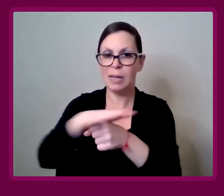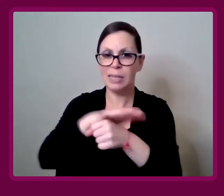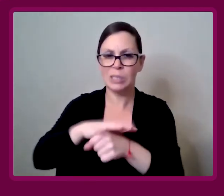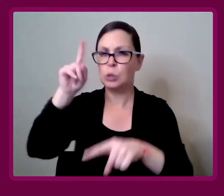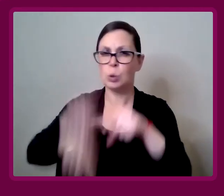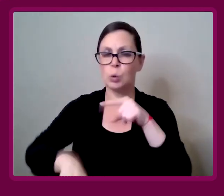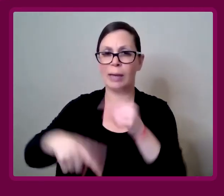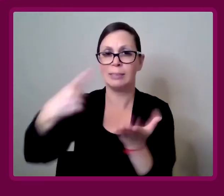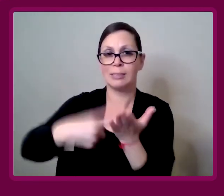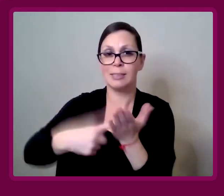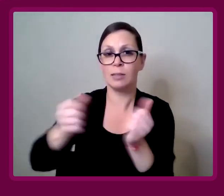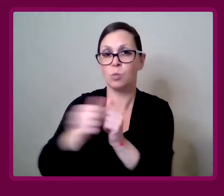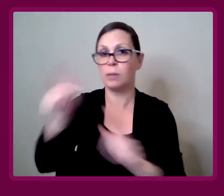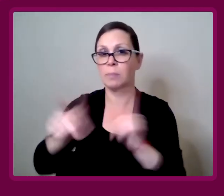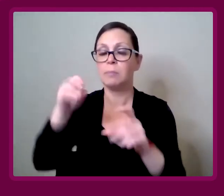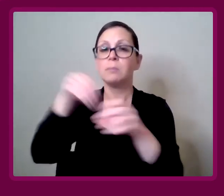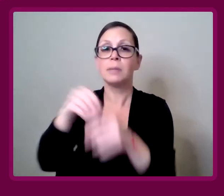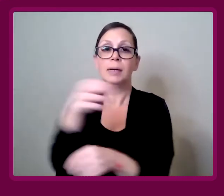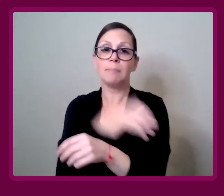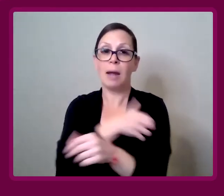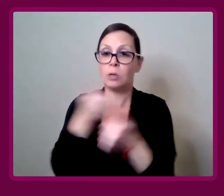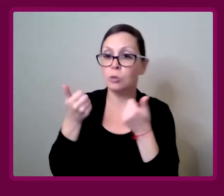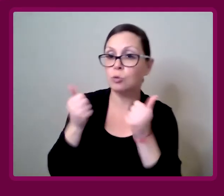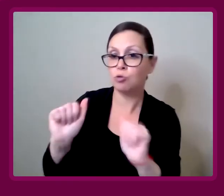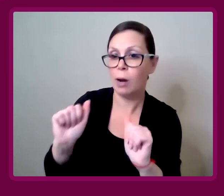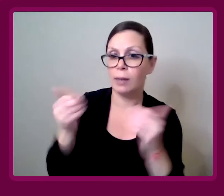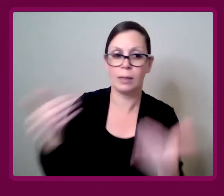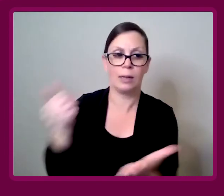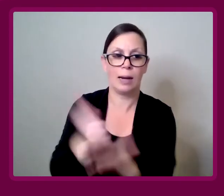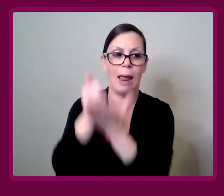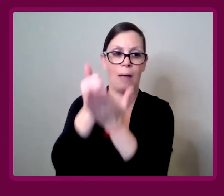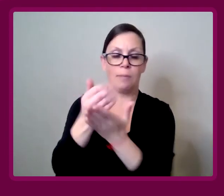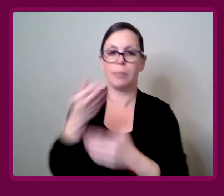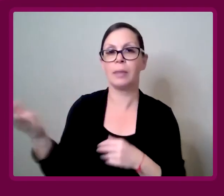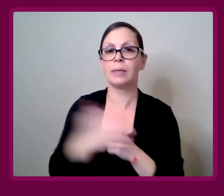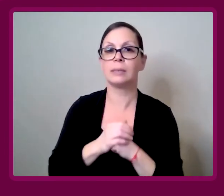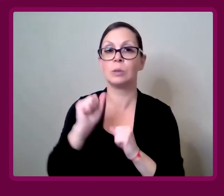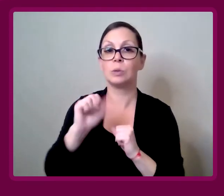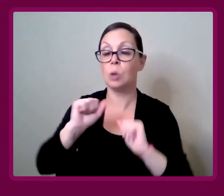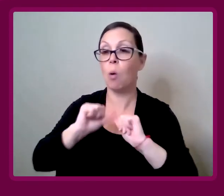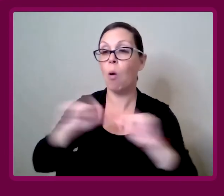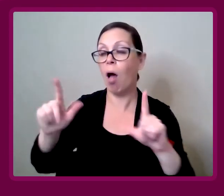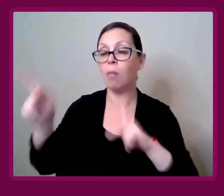who don't get to talk to the people in power, to try and help things.